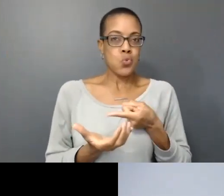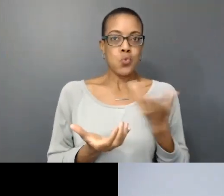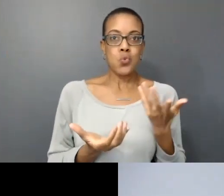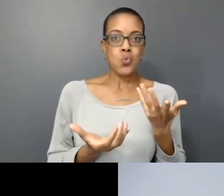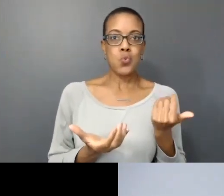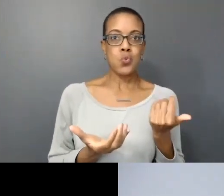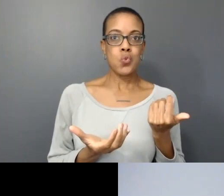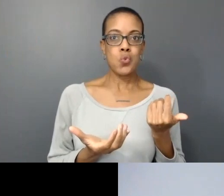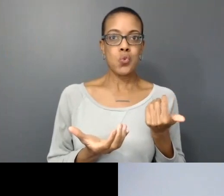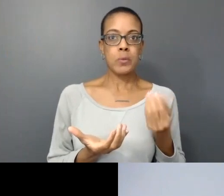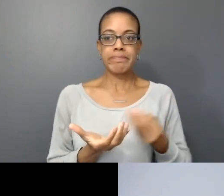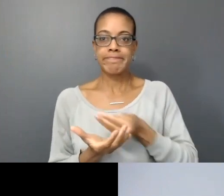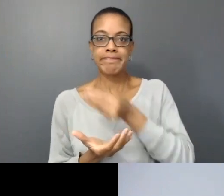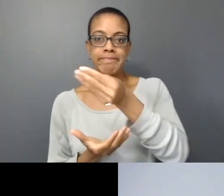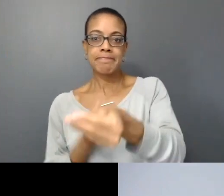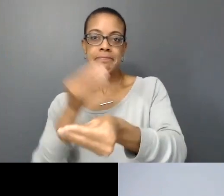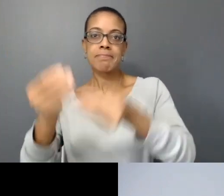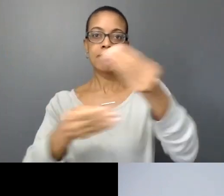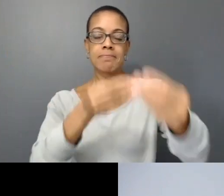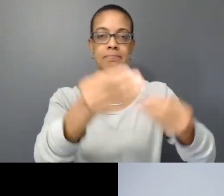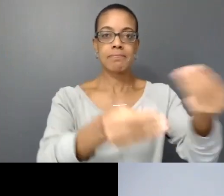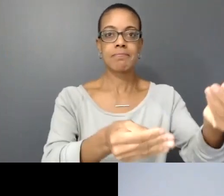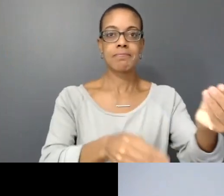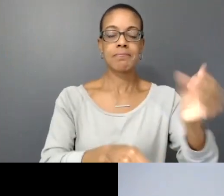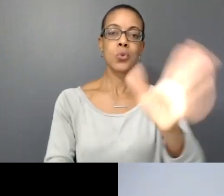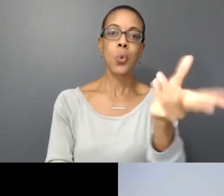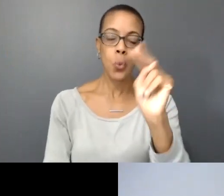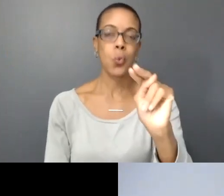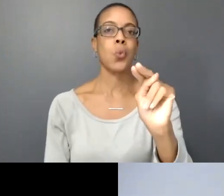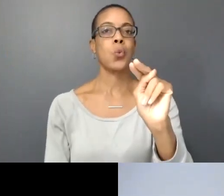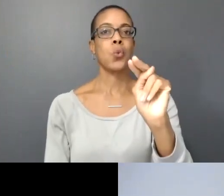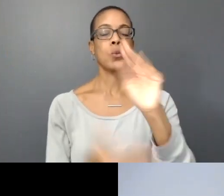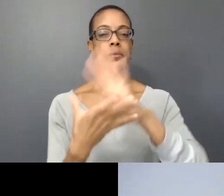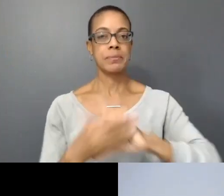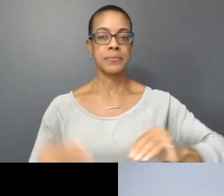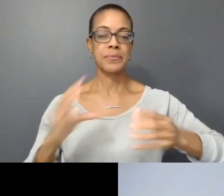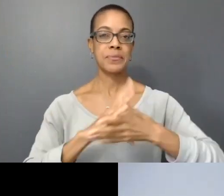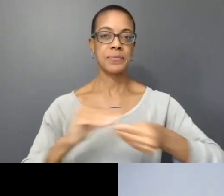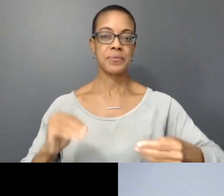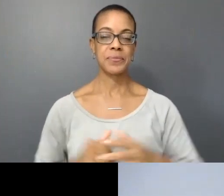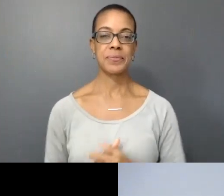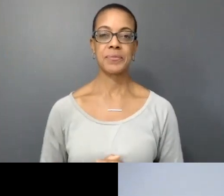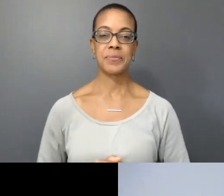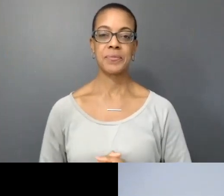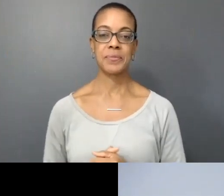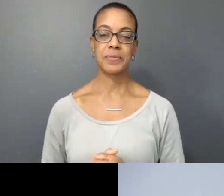story.